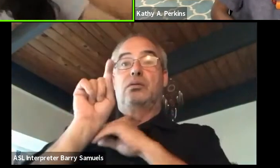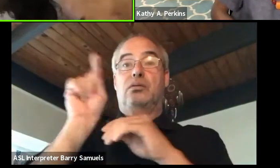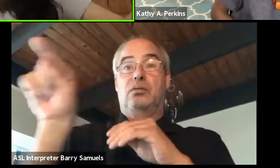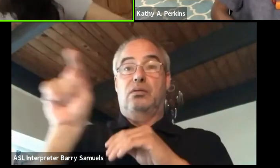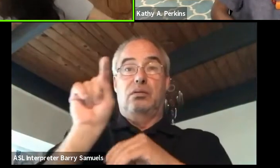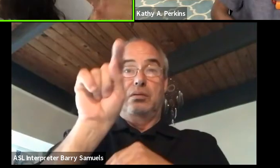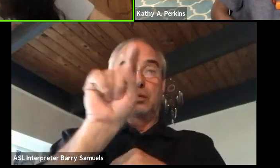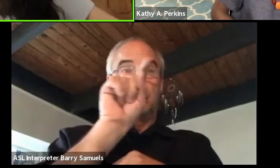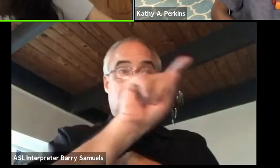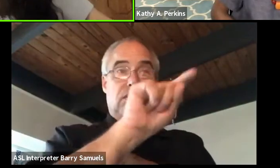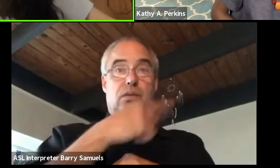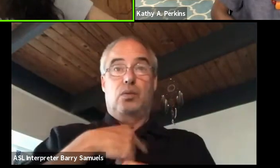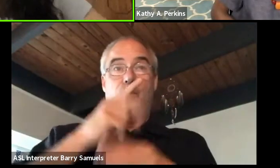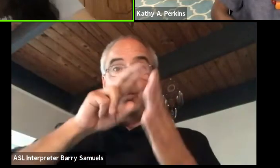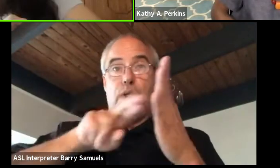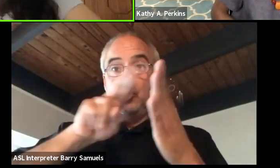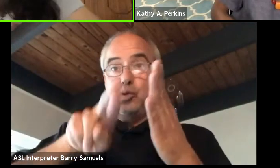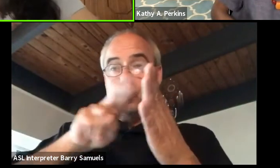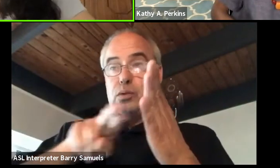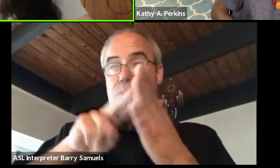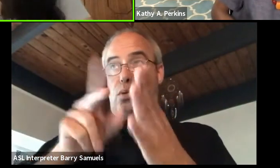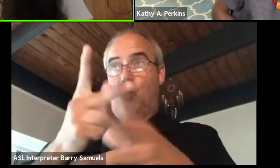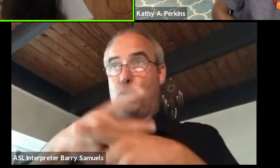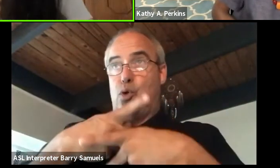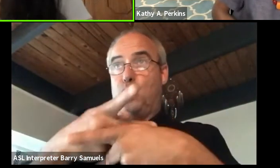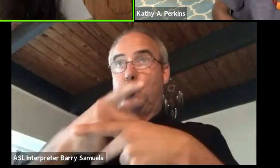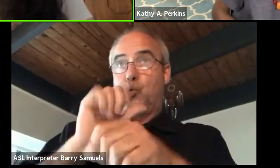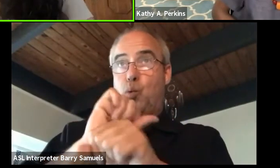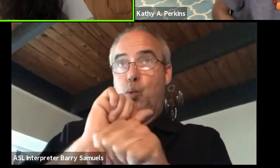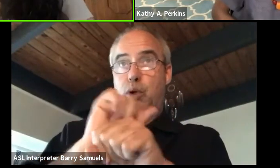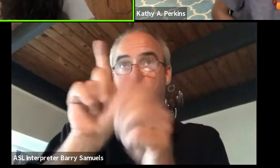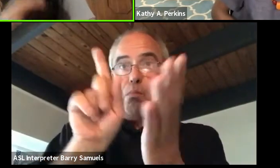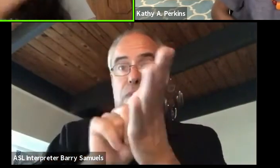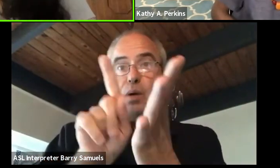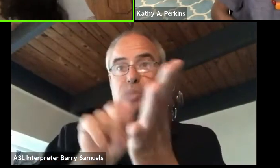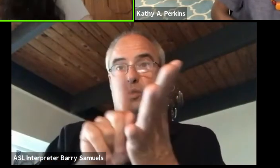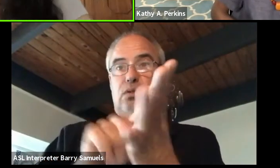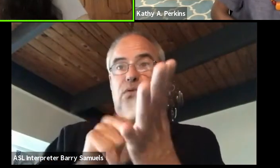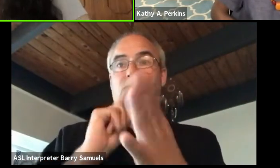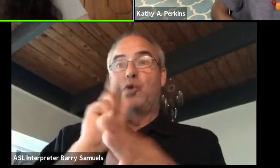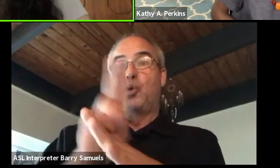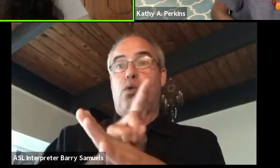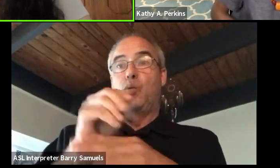able to produce this kind of work and publish it for use in their countries